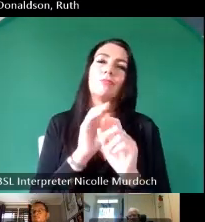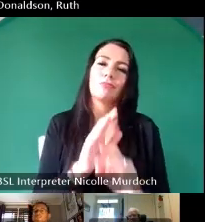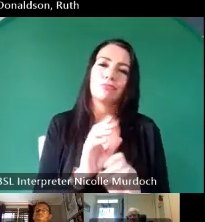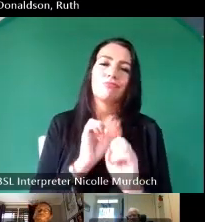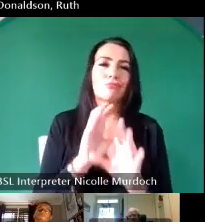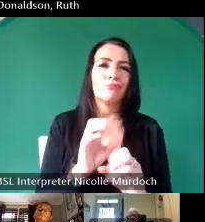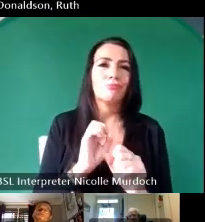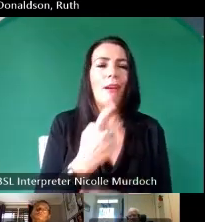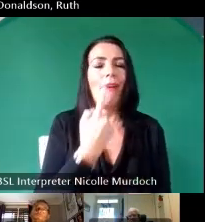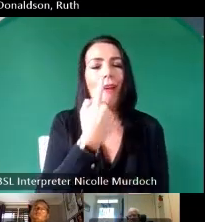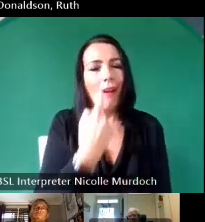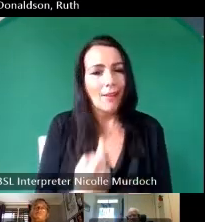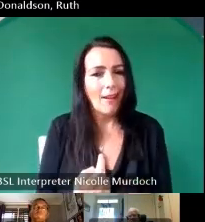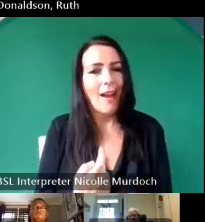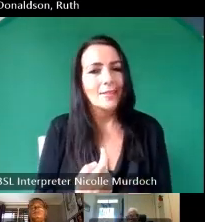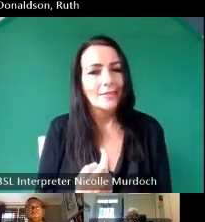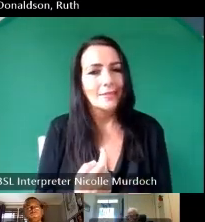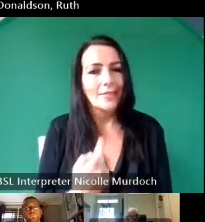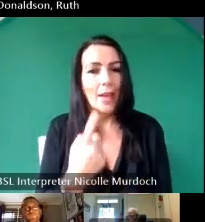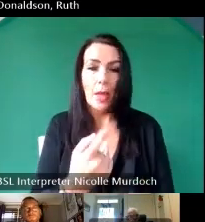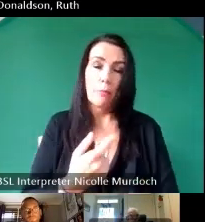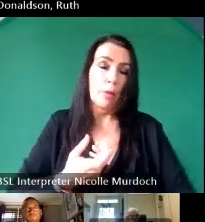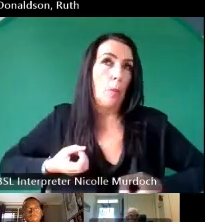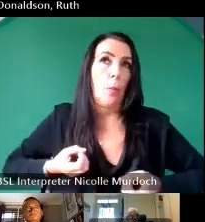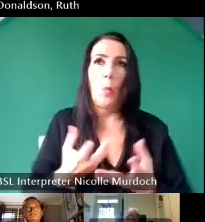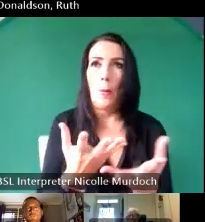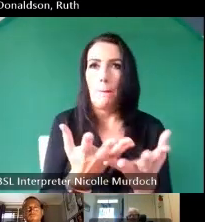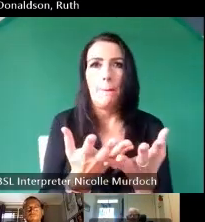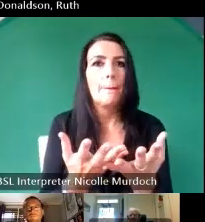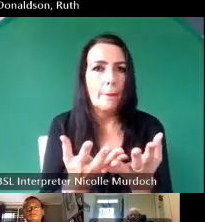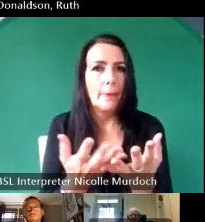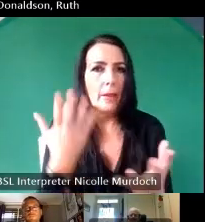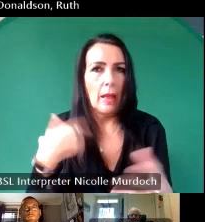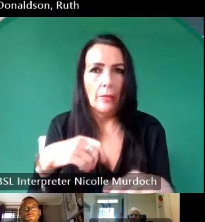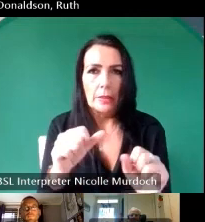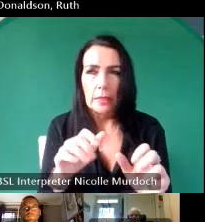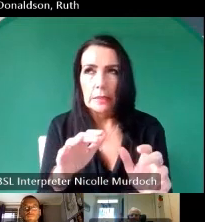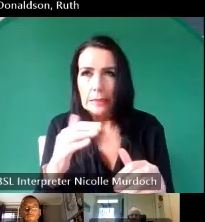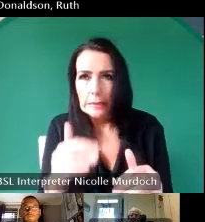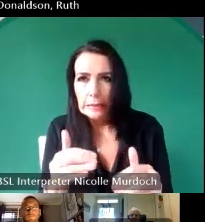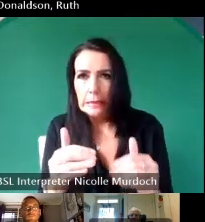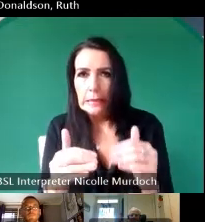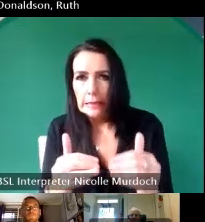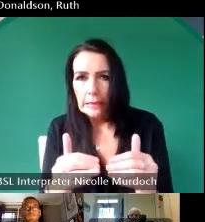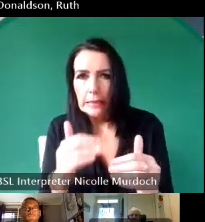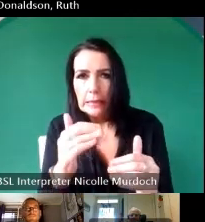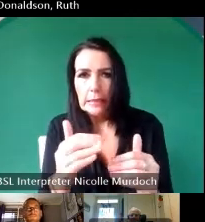and there is very little hesitation after this point when she realizes actually a lot of this